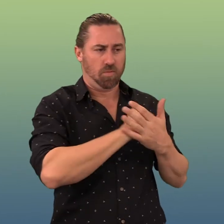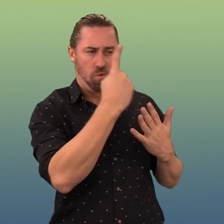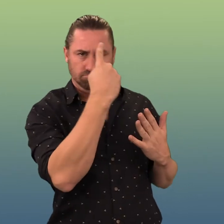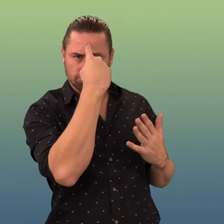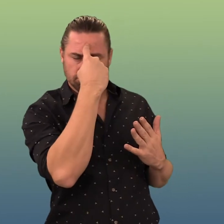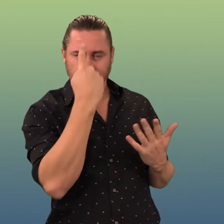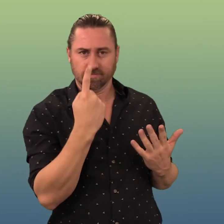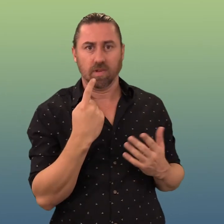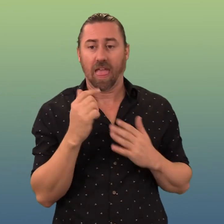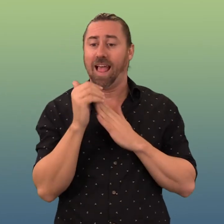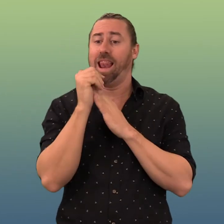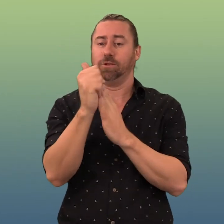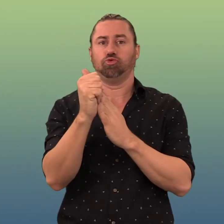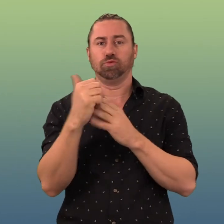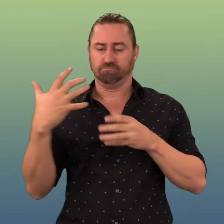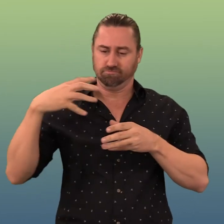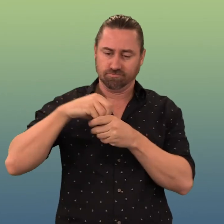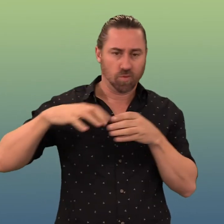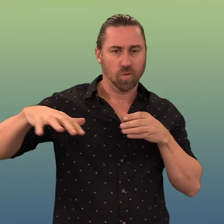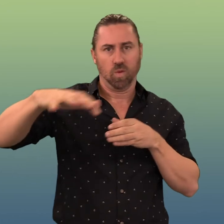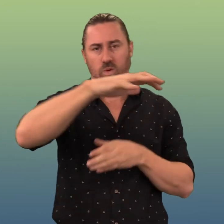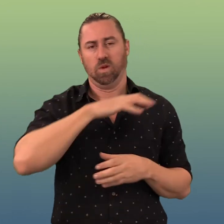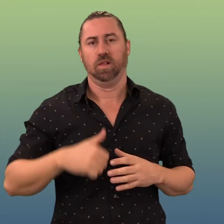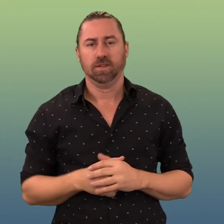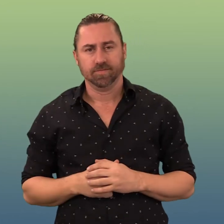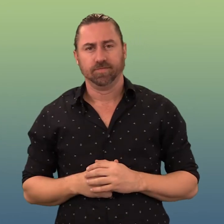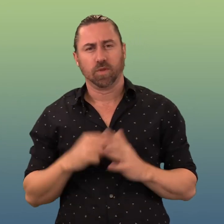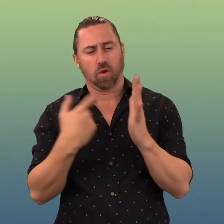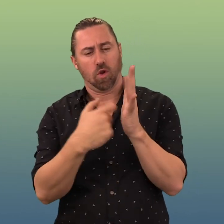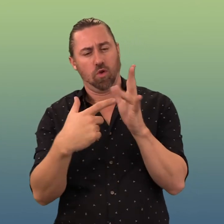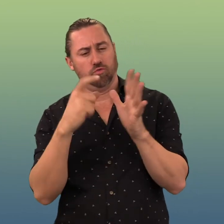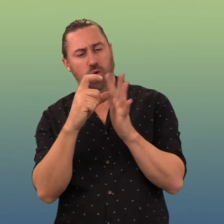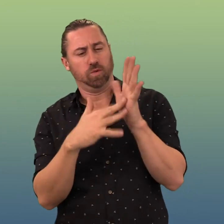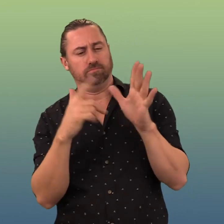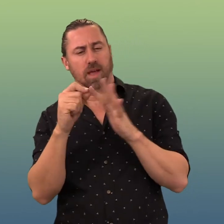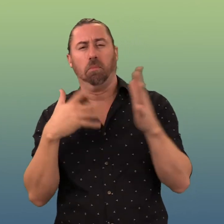Prioritise the areas of greatest customer and employee need